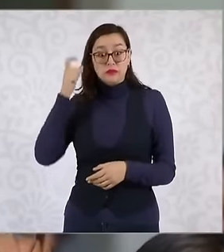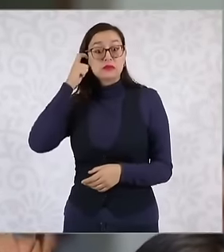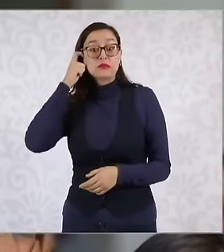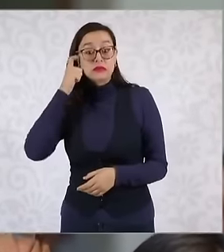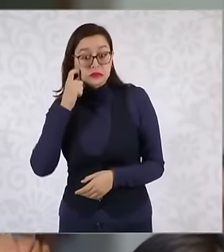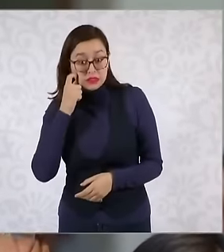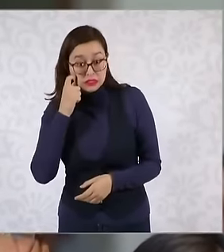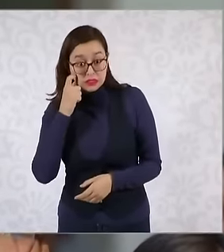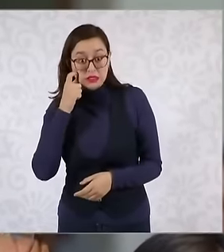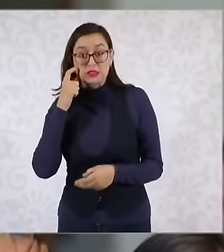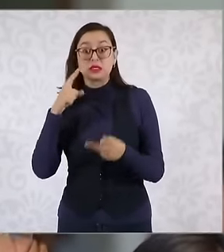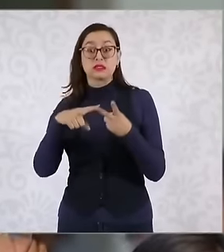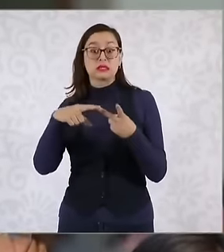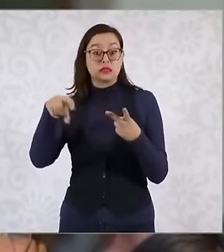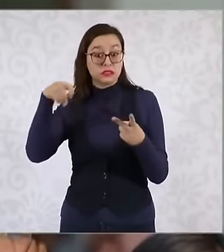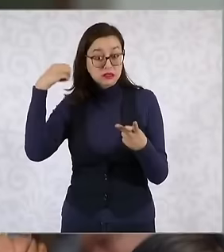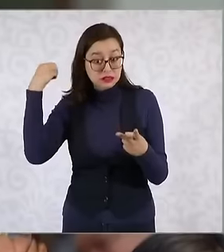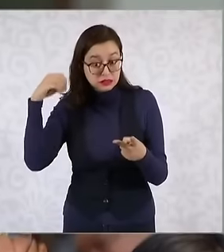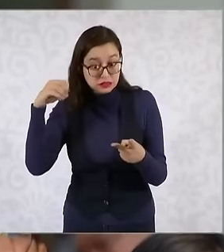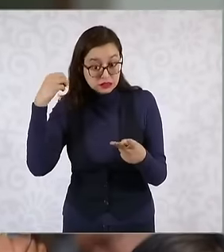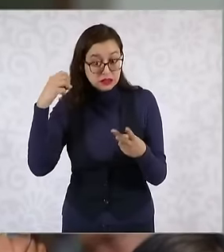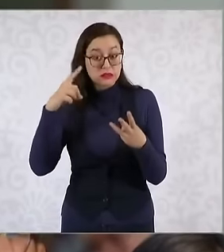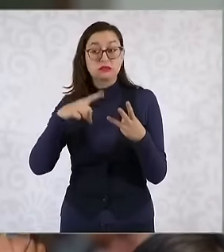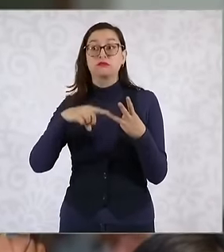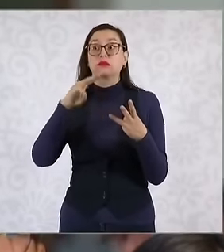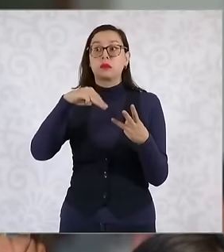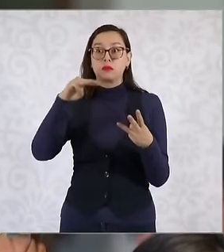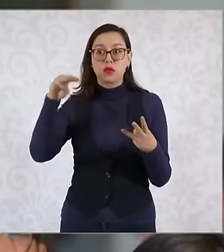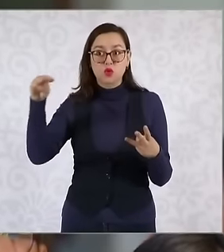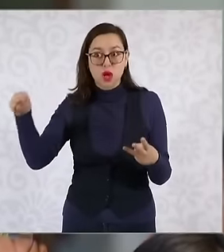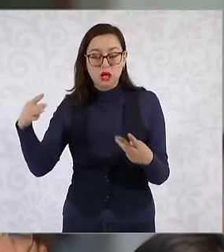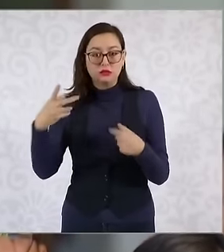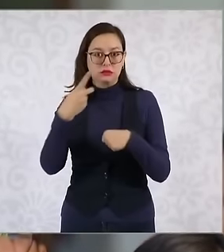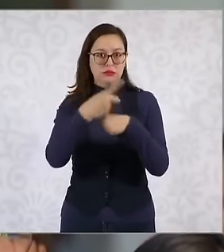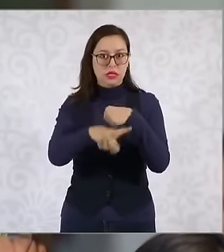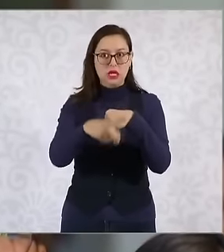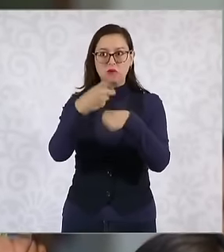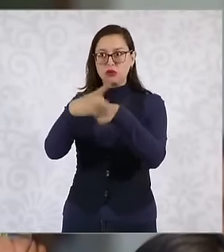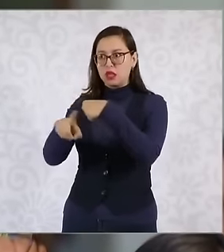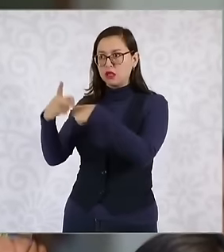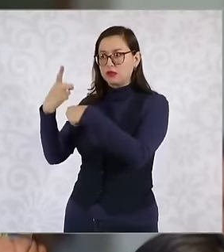affected areas in Oaxaca and Michoacán, if you could tell us give details about them and how